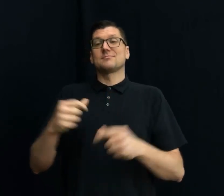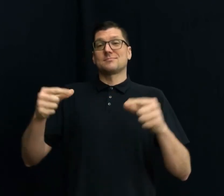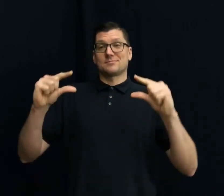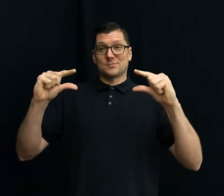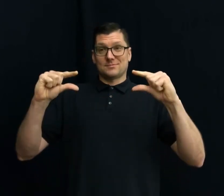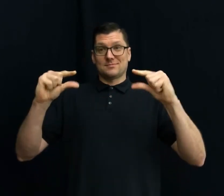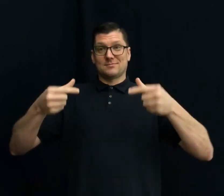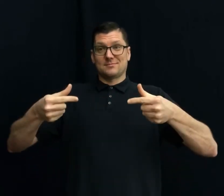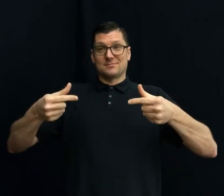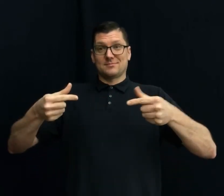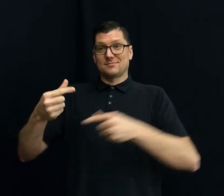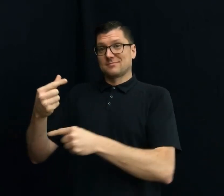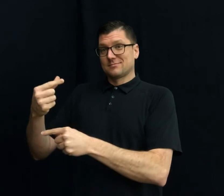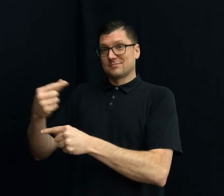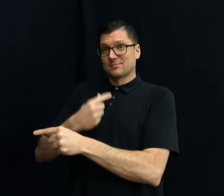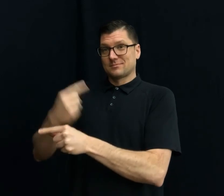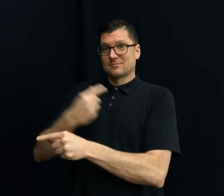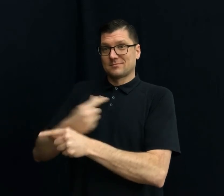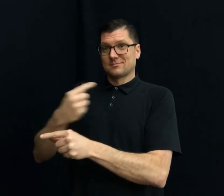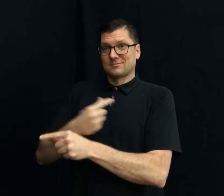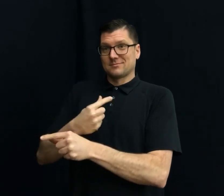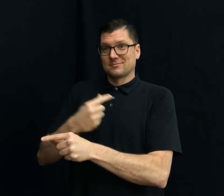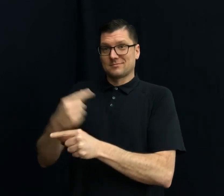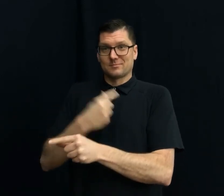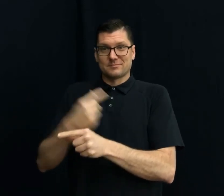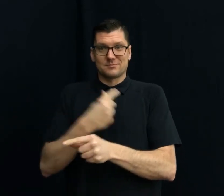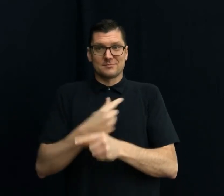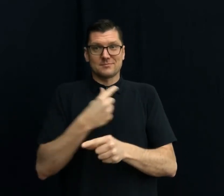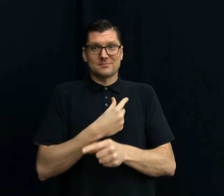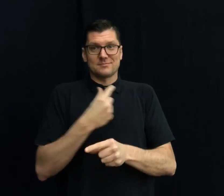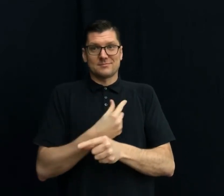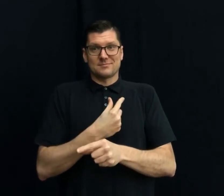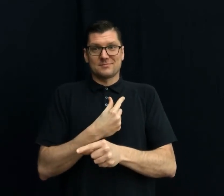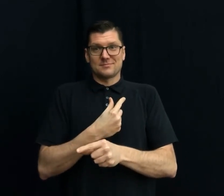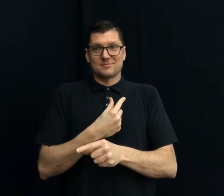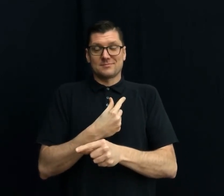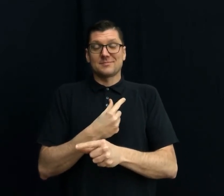GEOMETRY